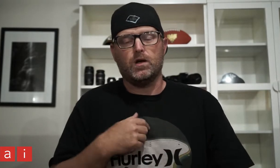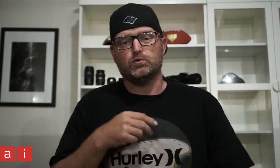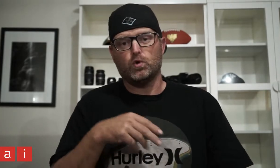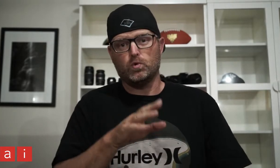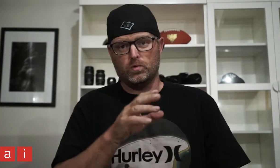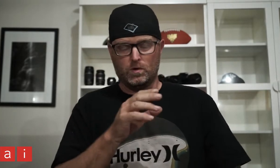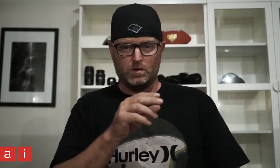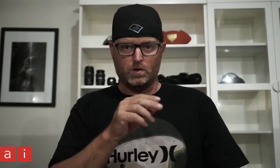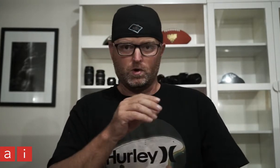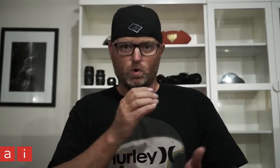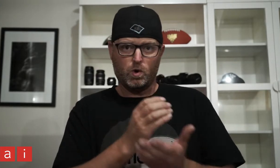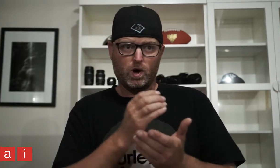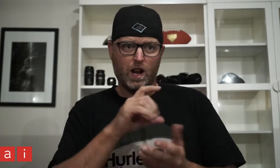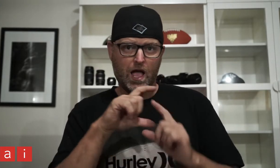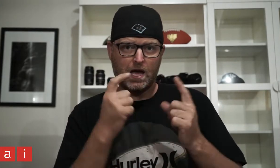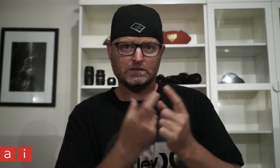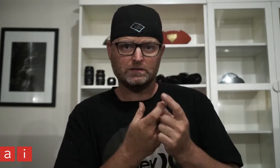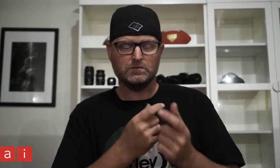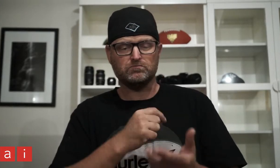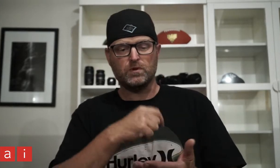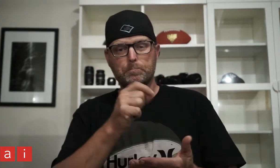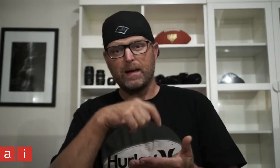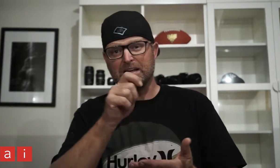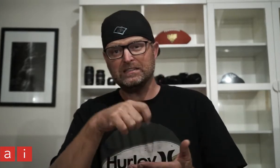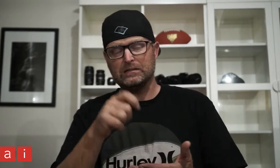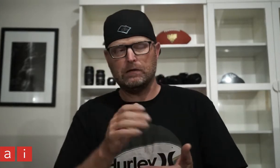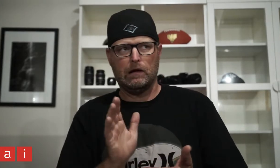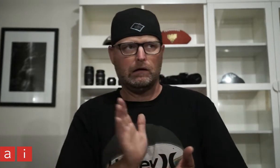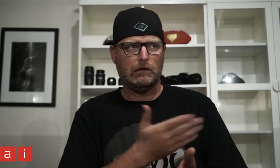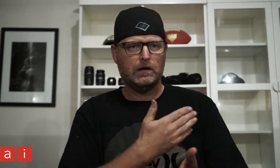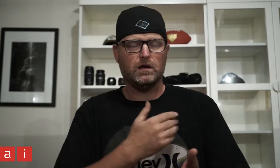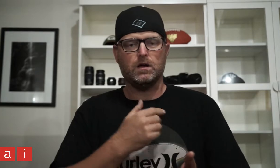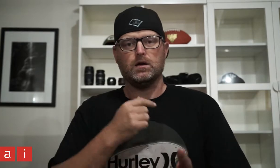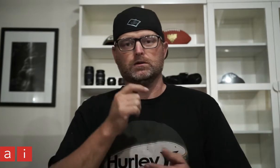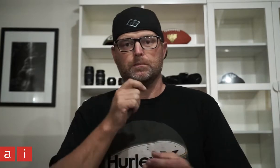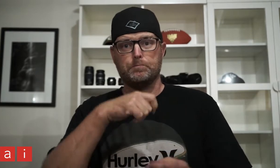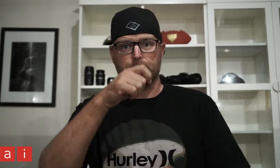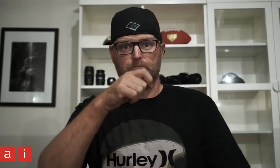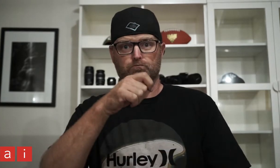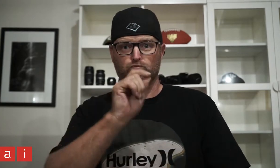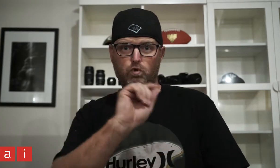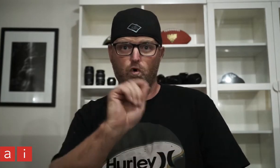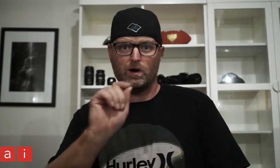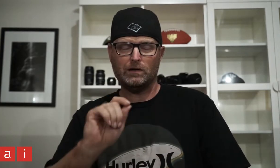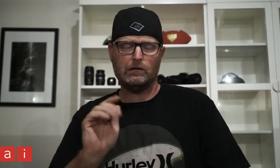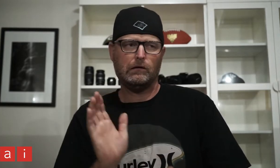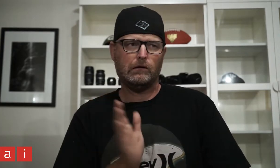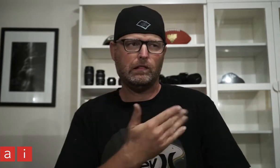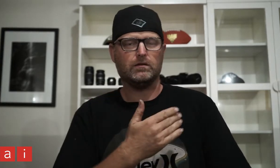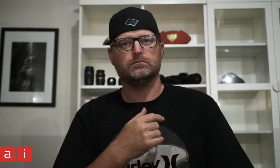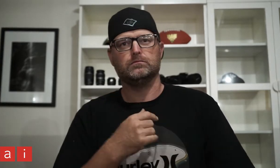So I went and tried a painting class, but I didn't like it. I tried drawing, didn't like it.